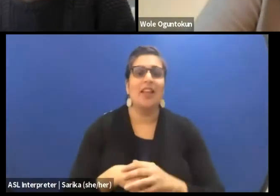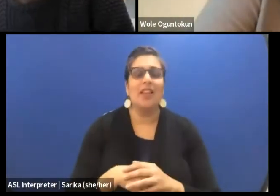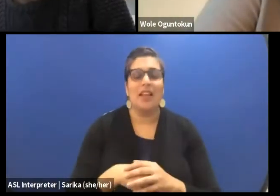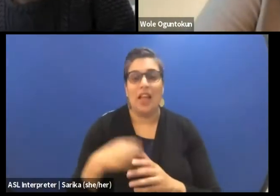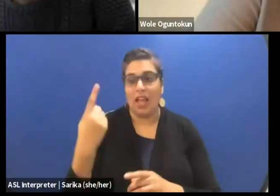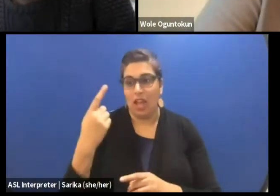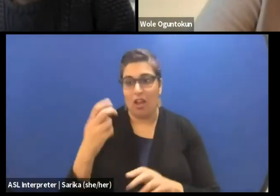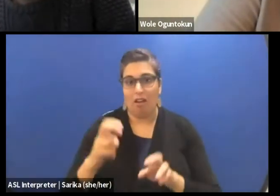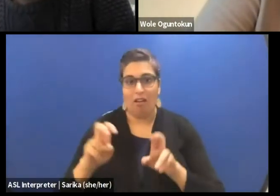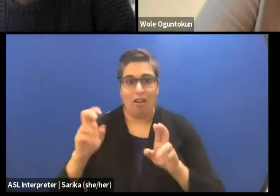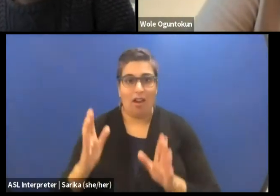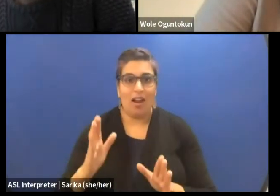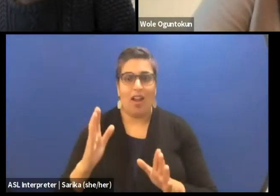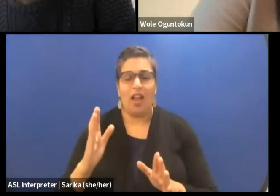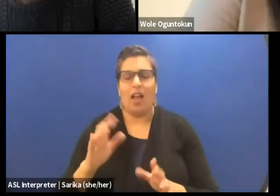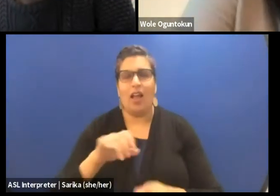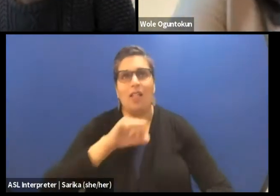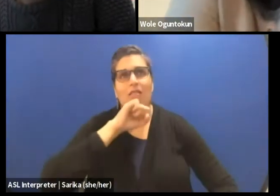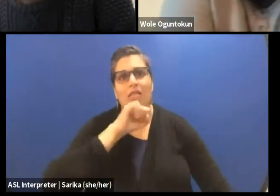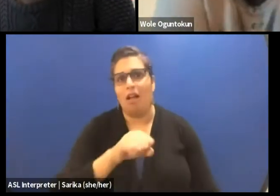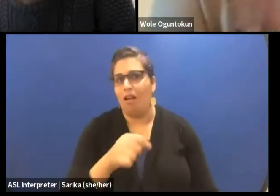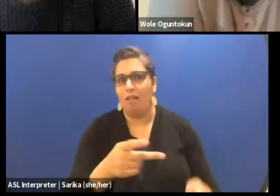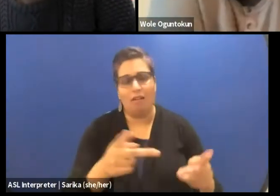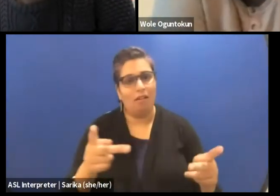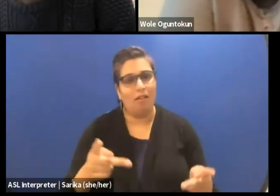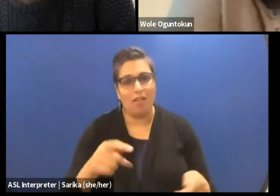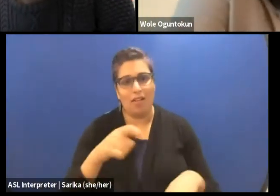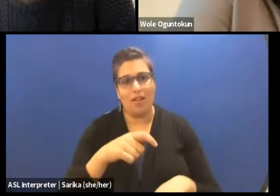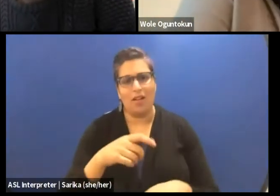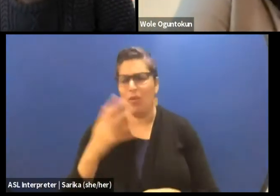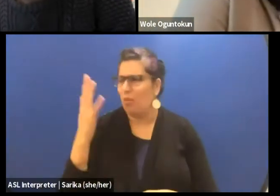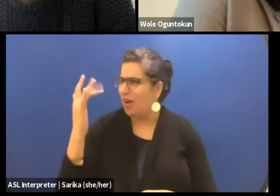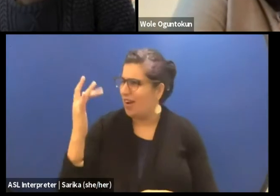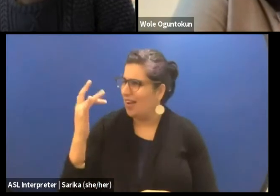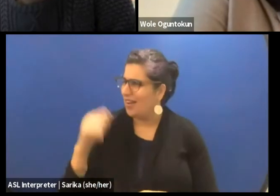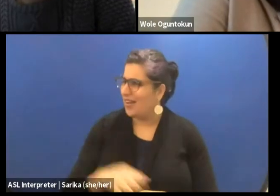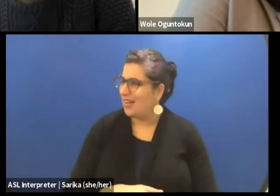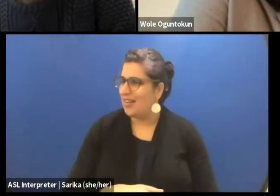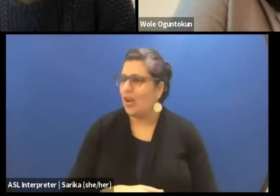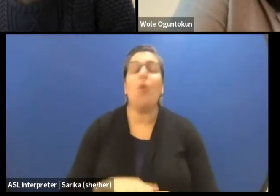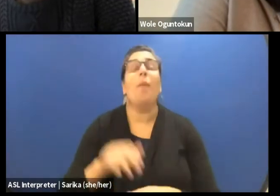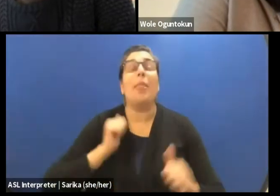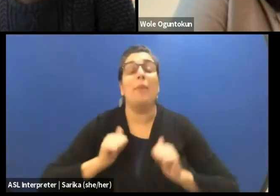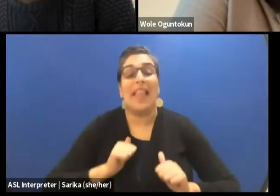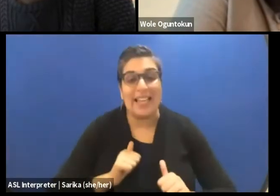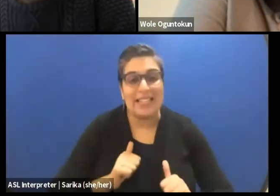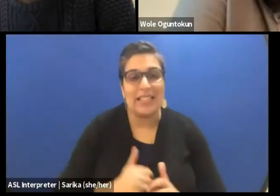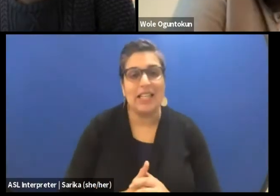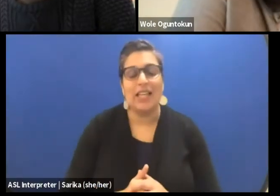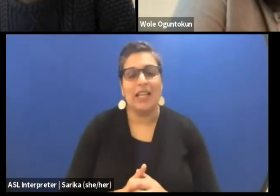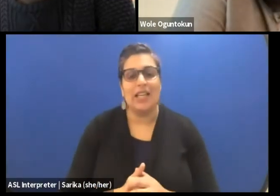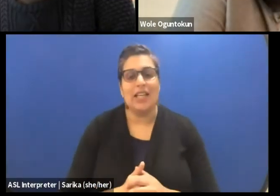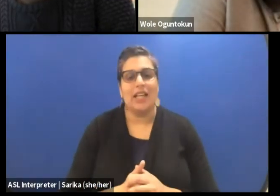"I loved so much the place this time." And I said, "Why did you love the place?" They were like, "Because they were not Western.